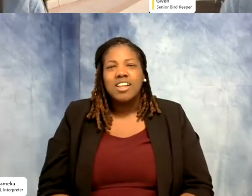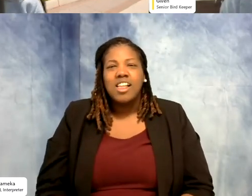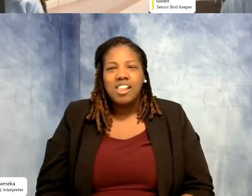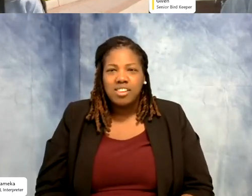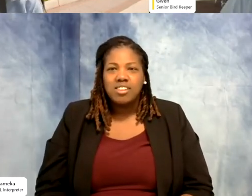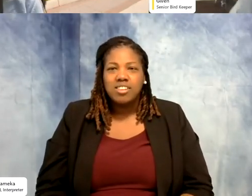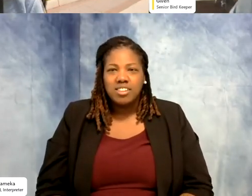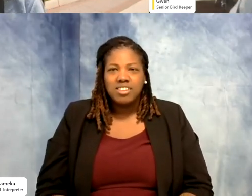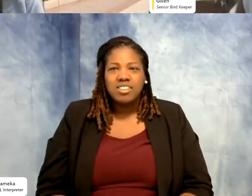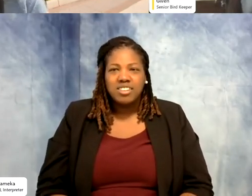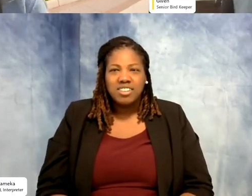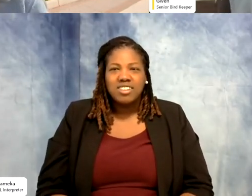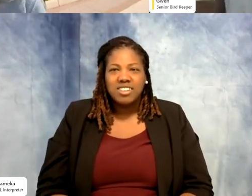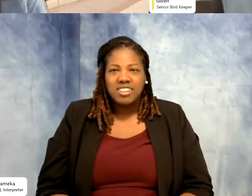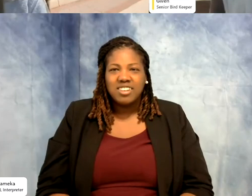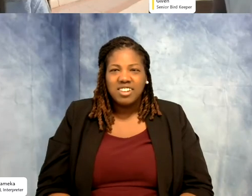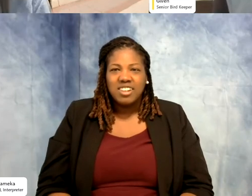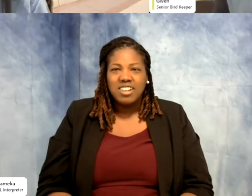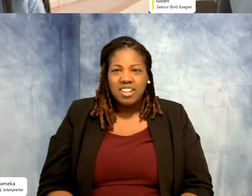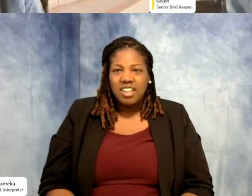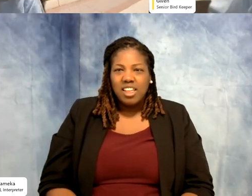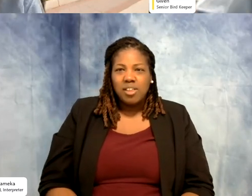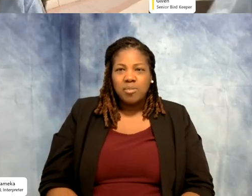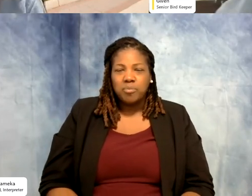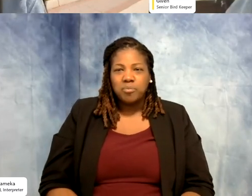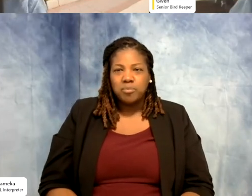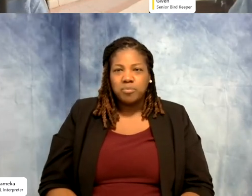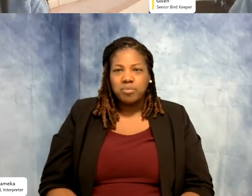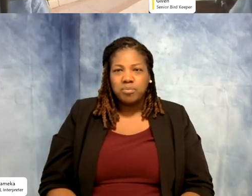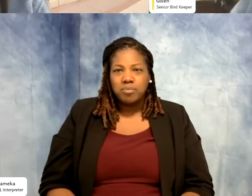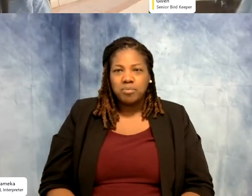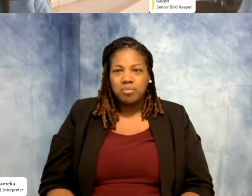Gwen: You that weird kid and your dad's helping you string, wrap up a little sparrow's wing. And